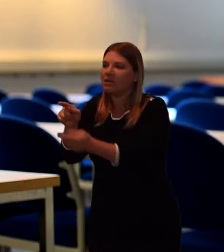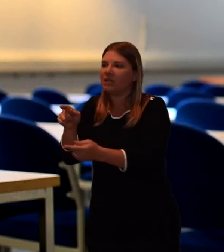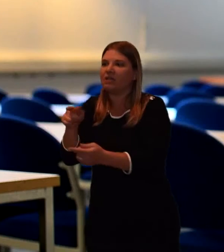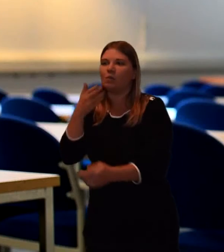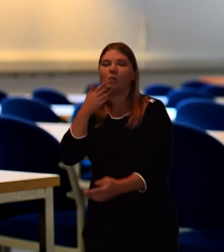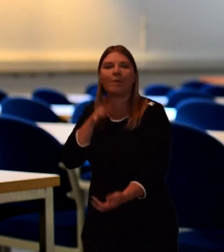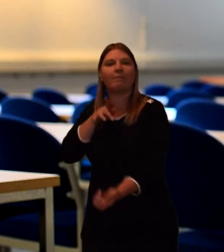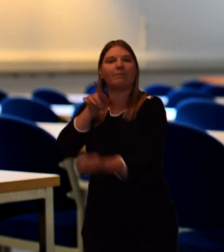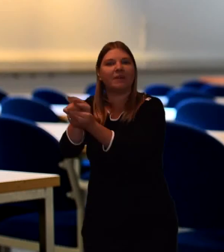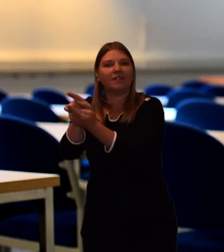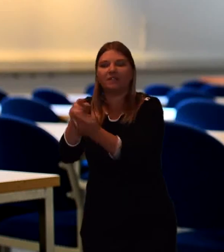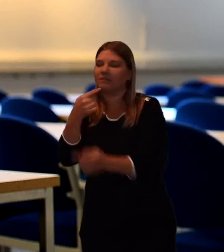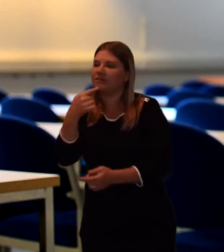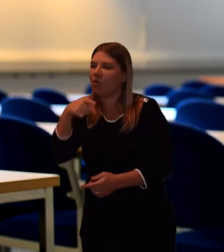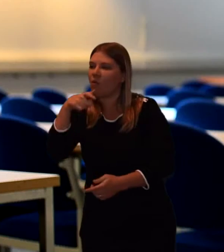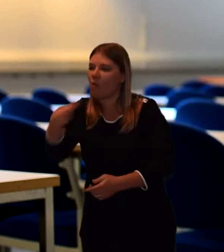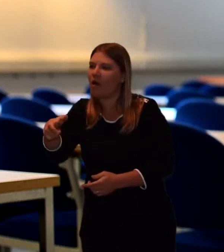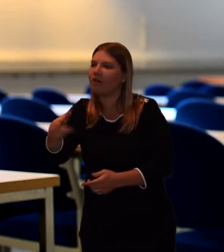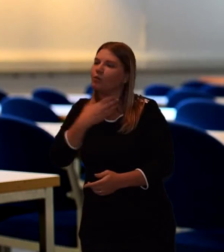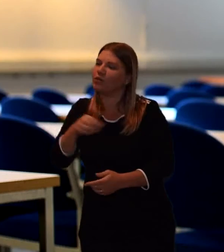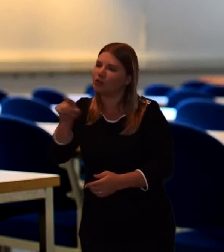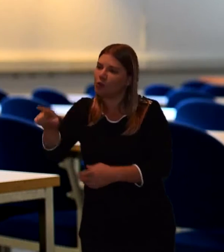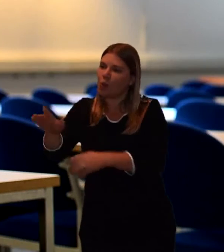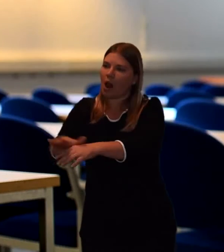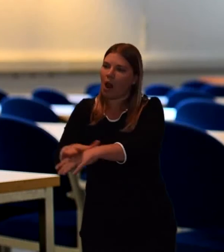And every year on the anniversary of somebody's death